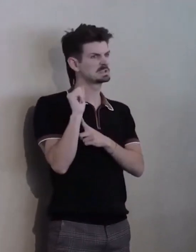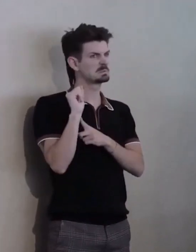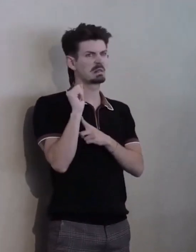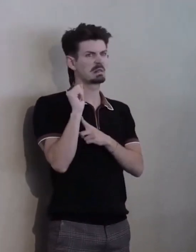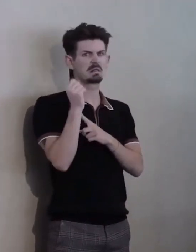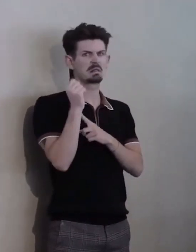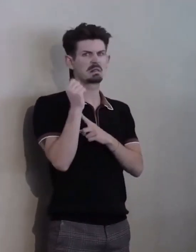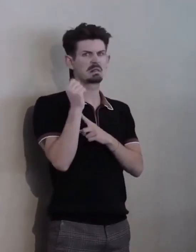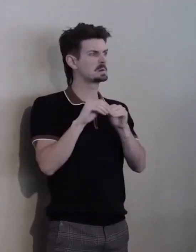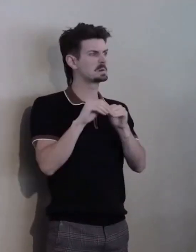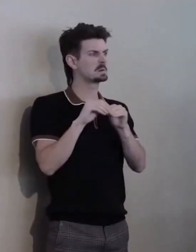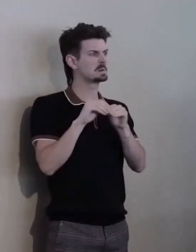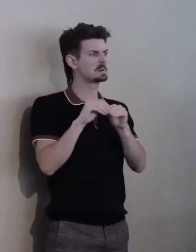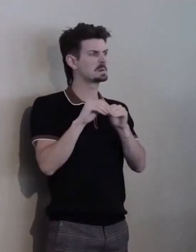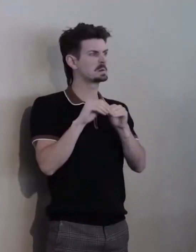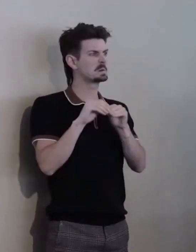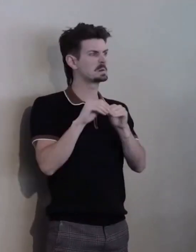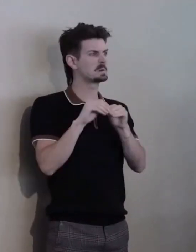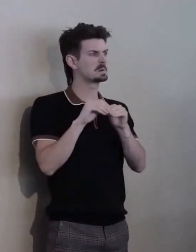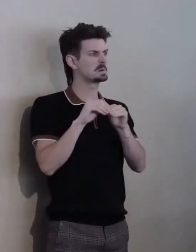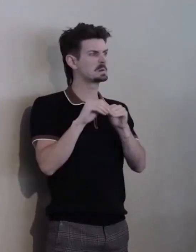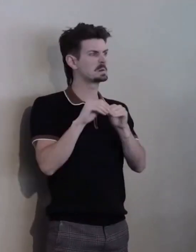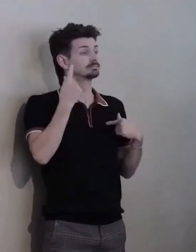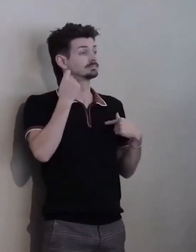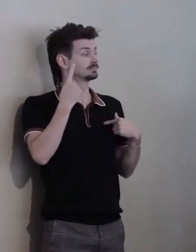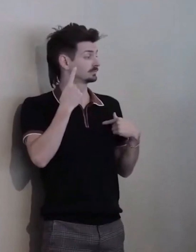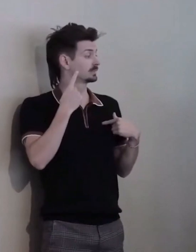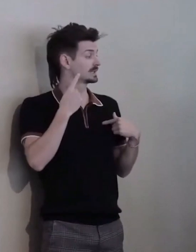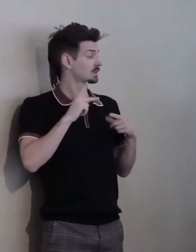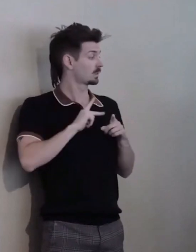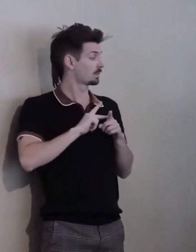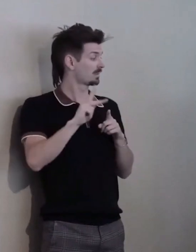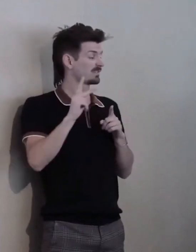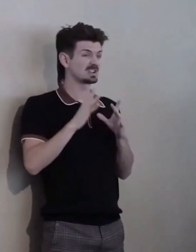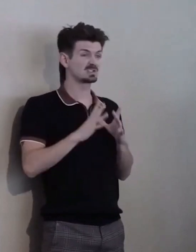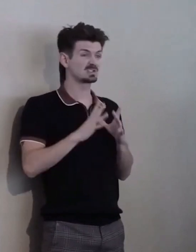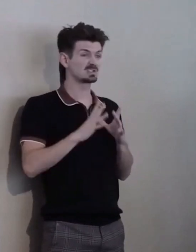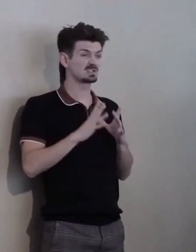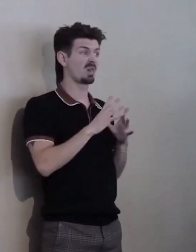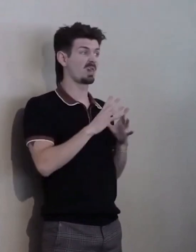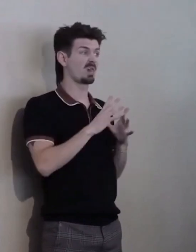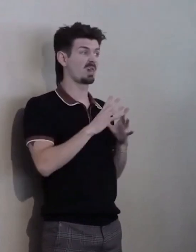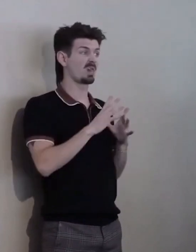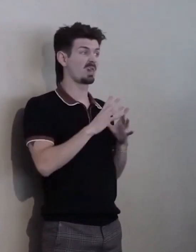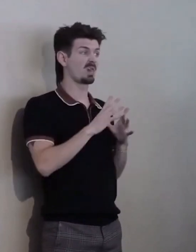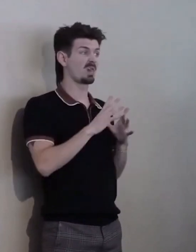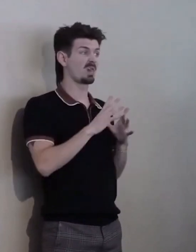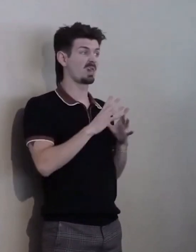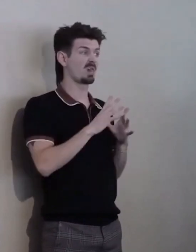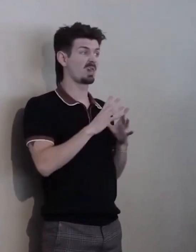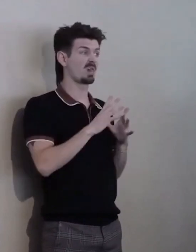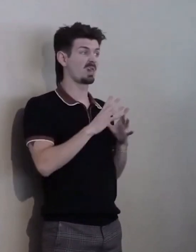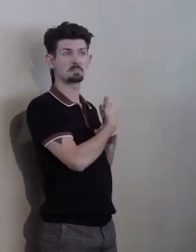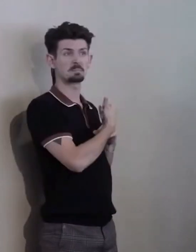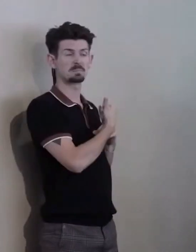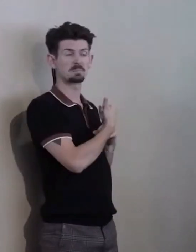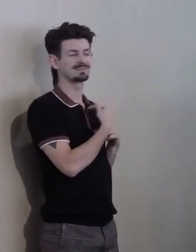and as a financial professional, I didn't think it affected me. I was wrong. I was wrong.